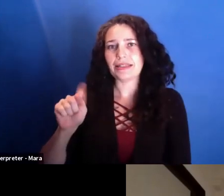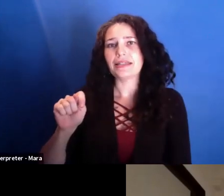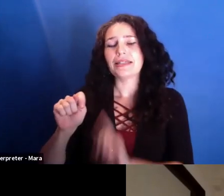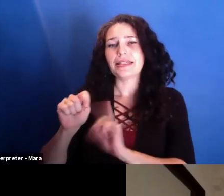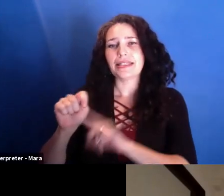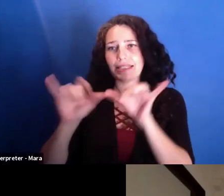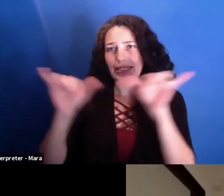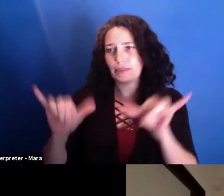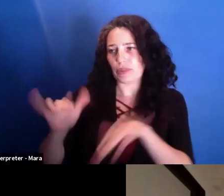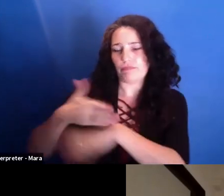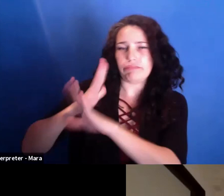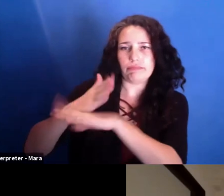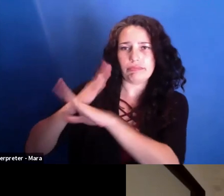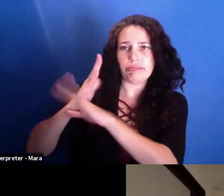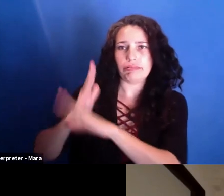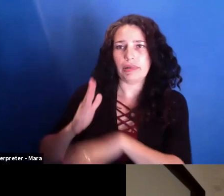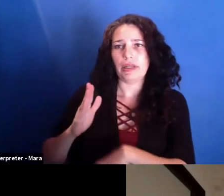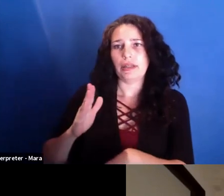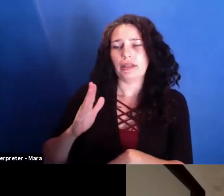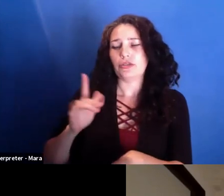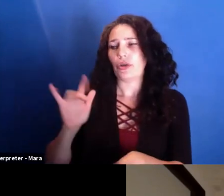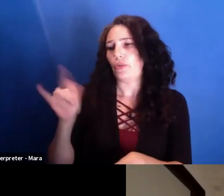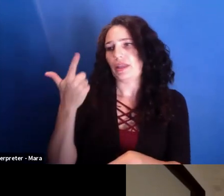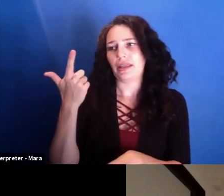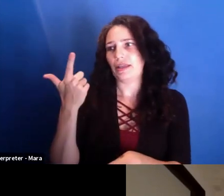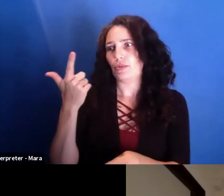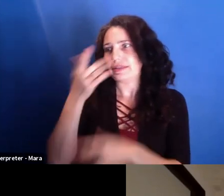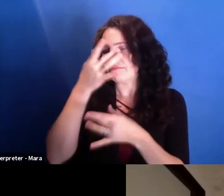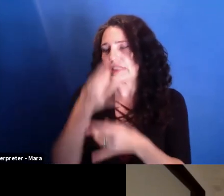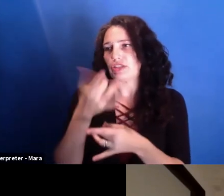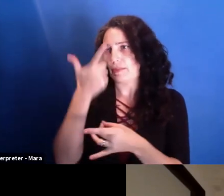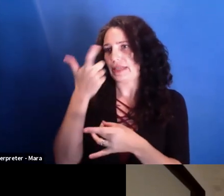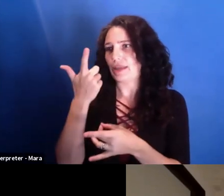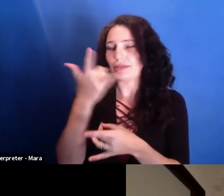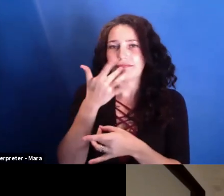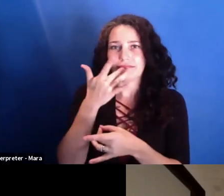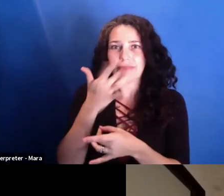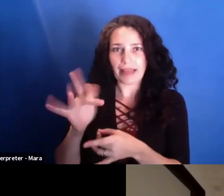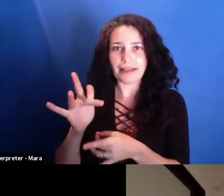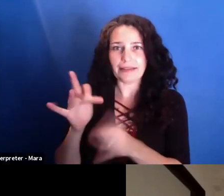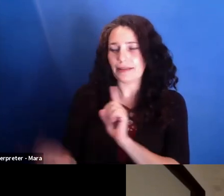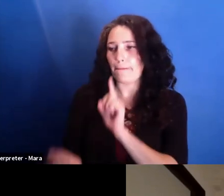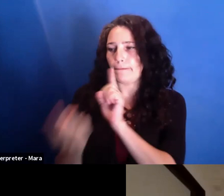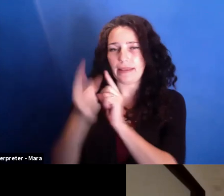these incredible collages. And I was lucky to meet this man the moment he was